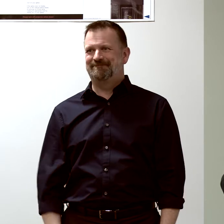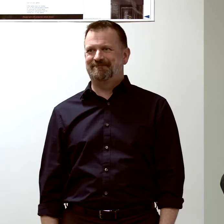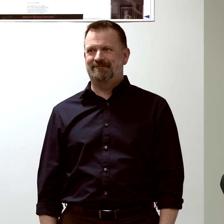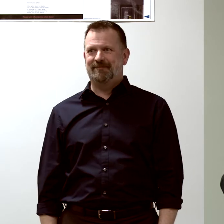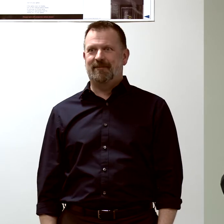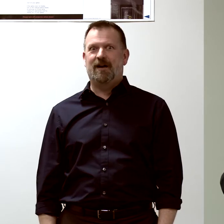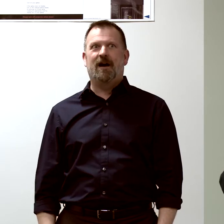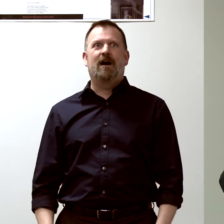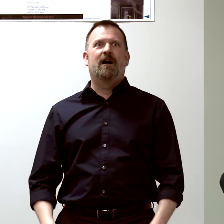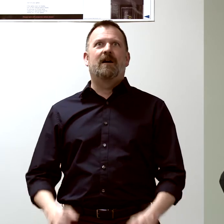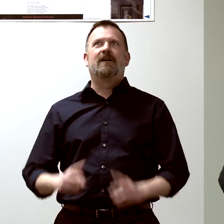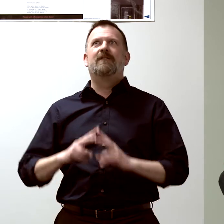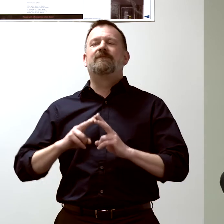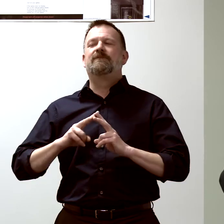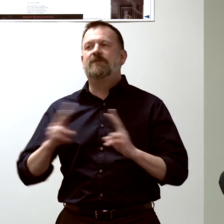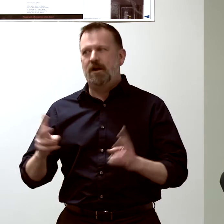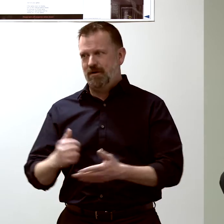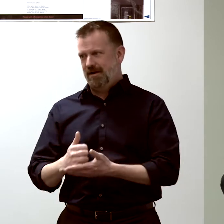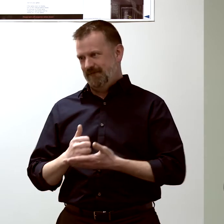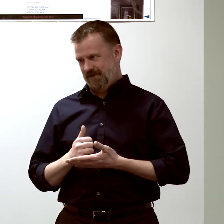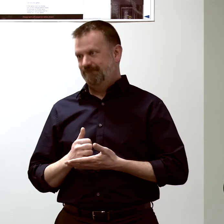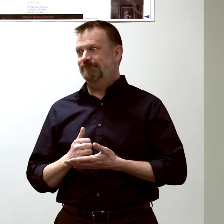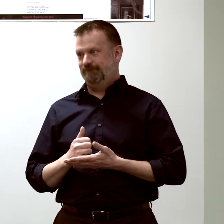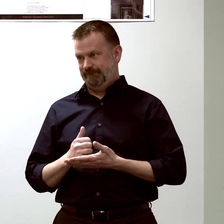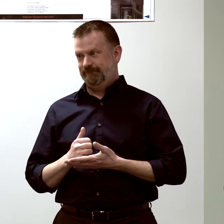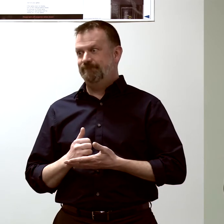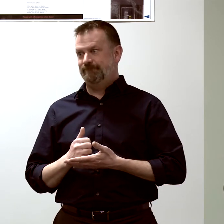and that's a really useful thing.